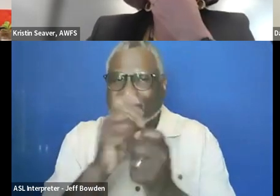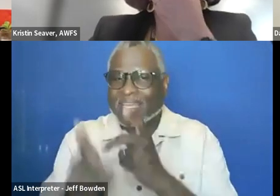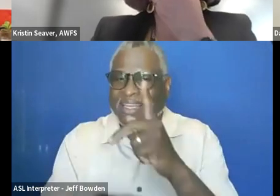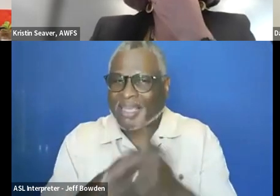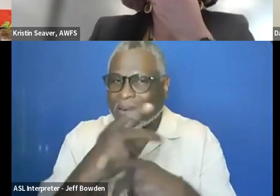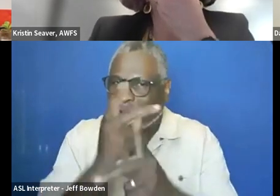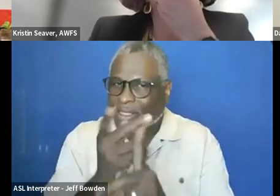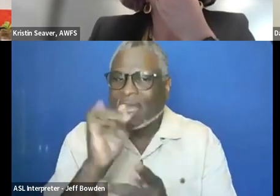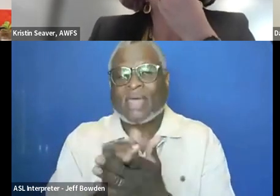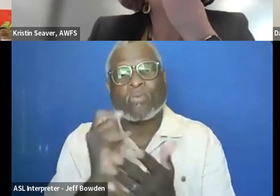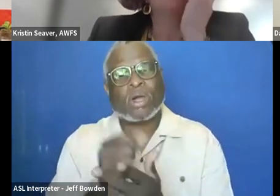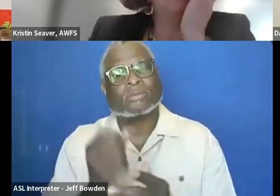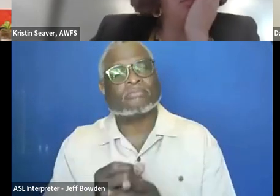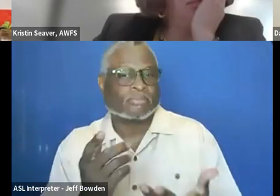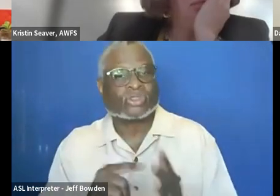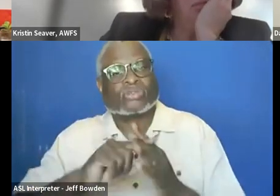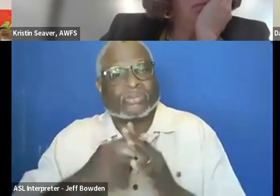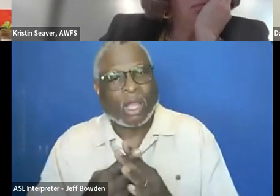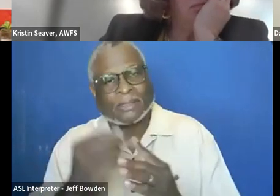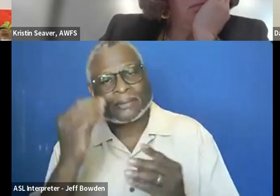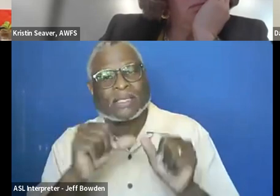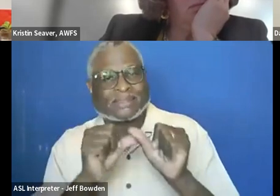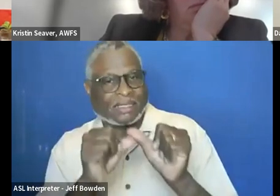that would trigger a particular sustainability requirement.